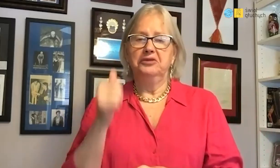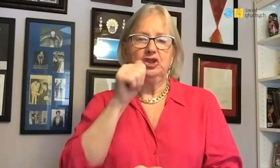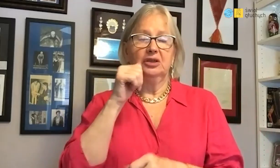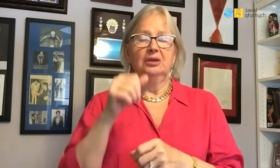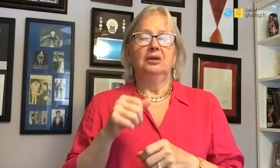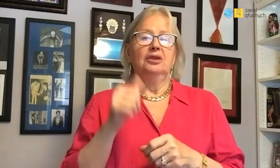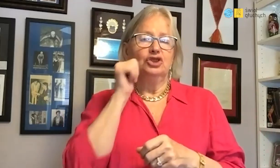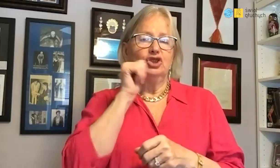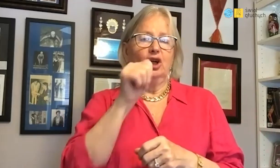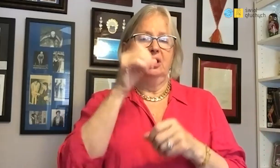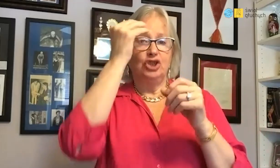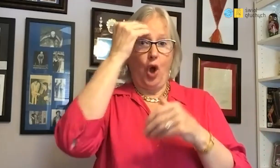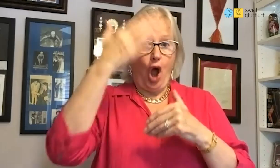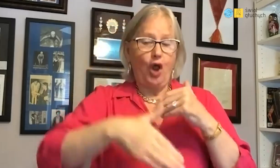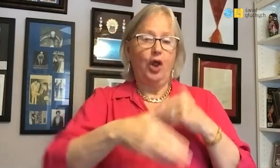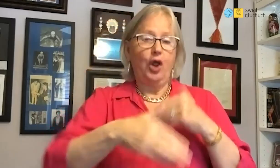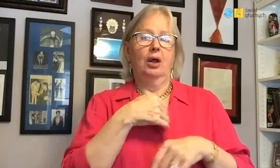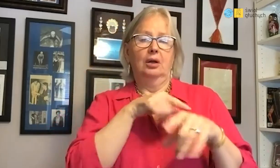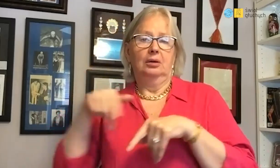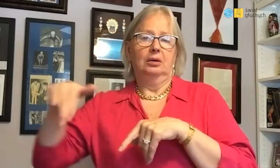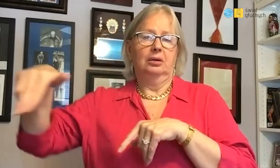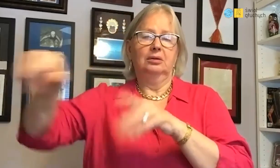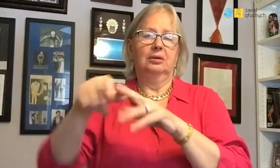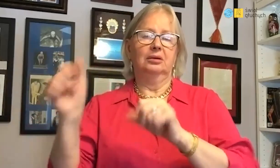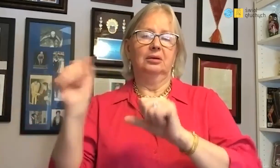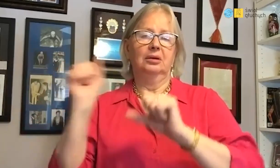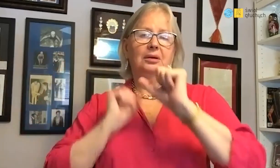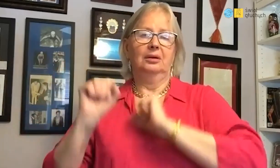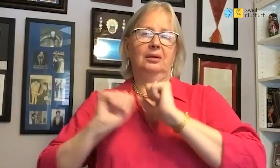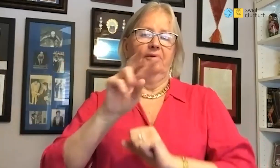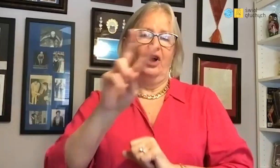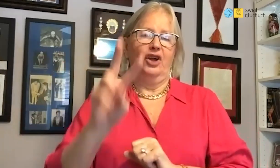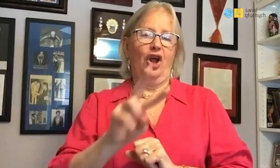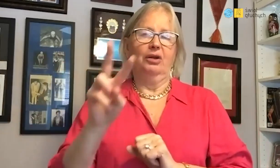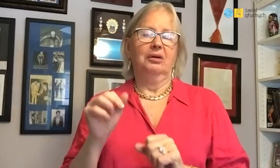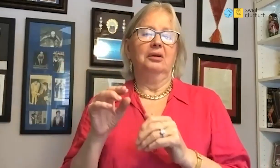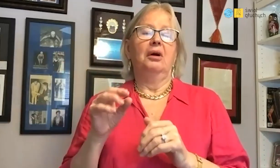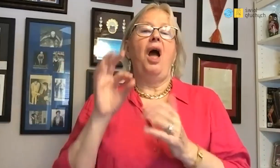Every day after school I went there for two-hour swimming training.